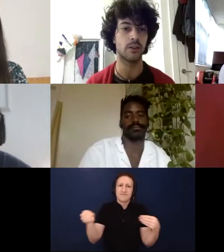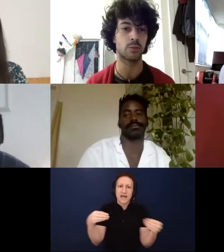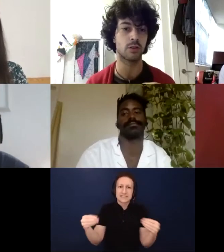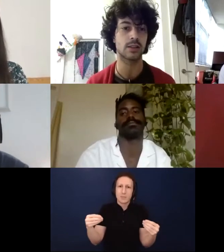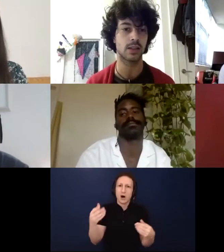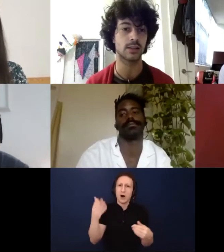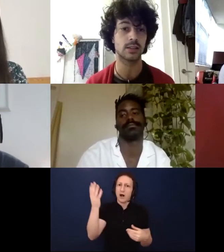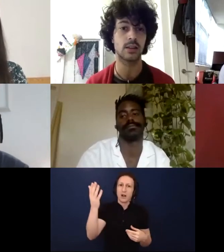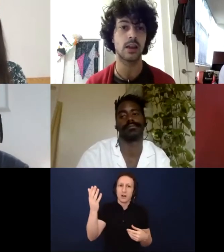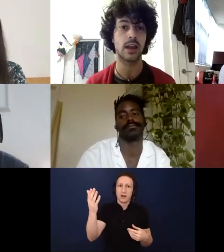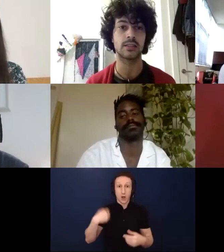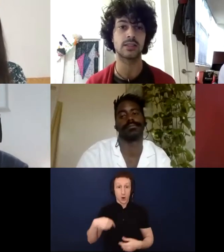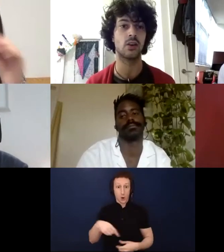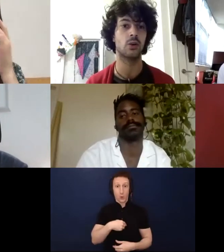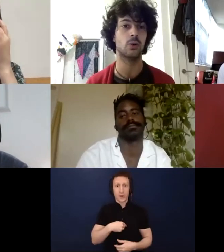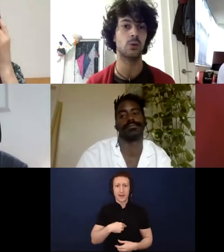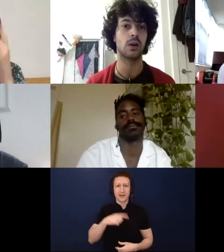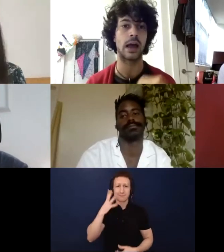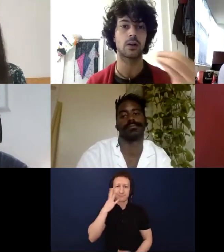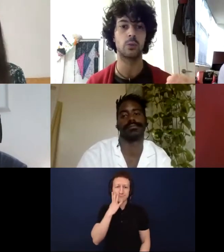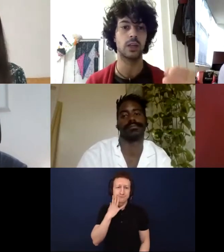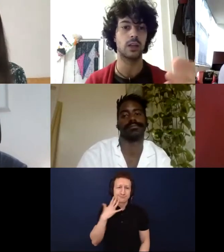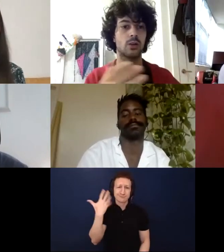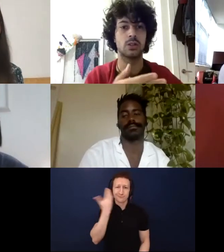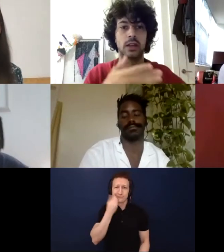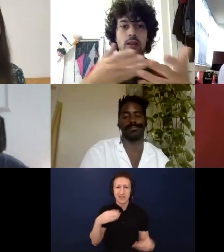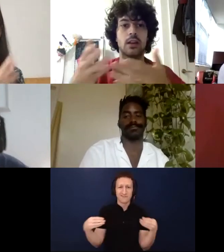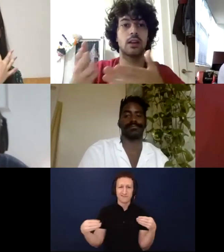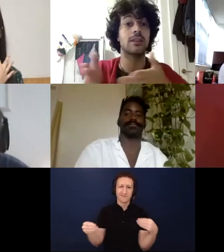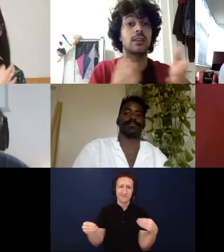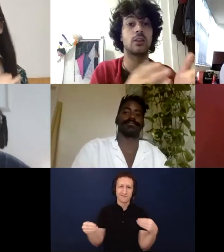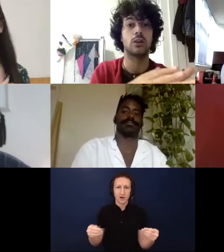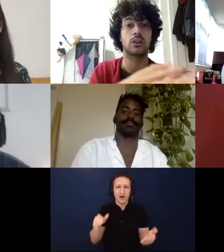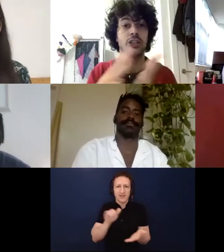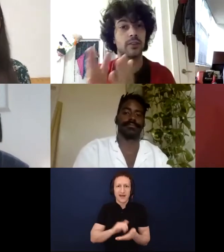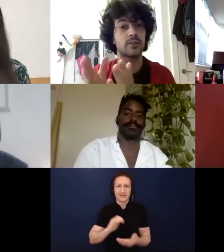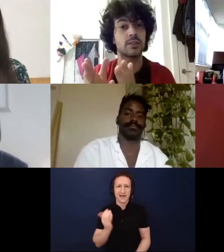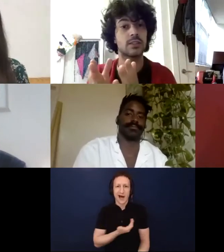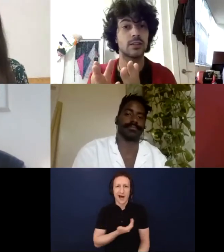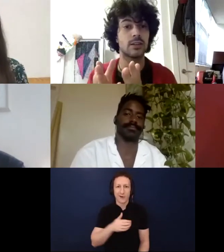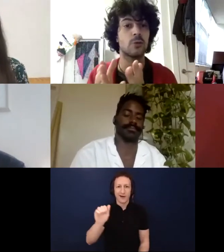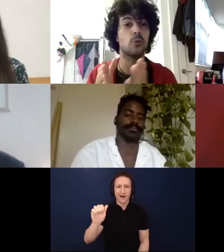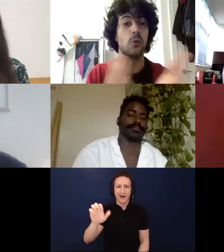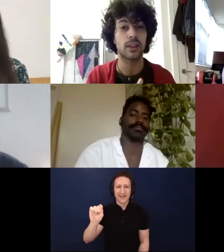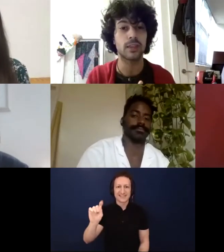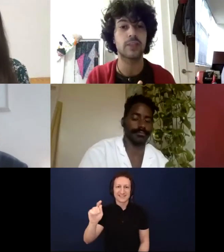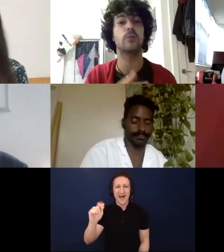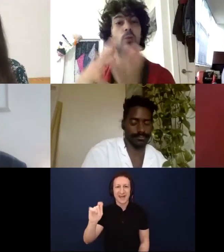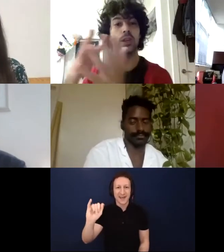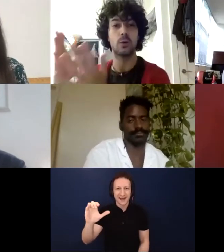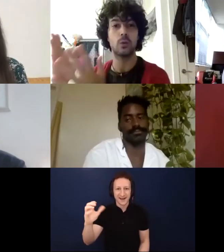process and so how can we also like continue to shift with with the ways